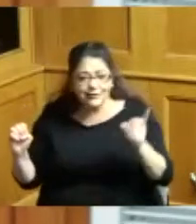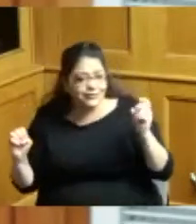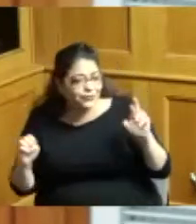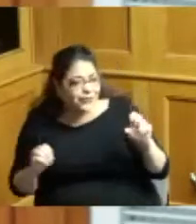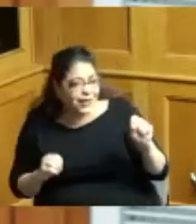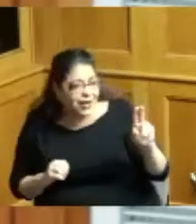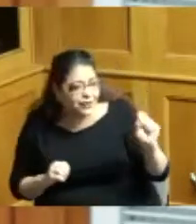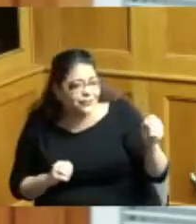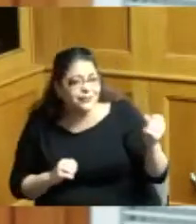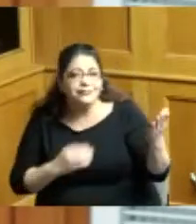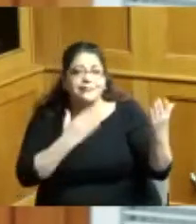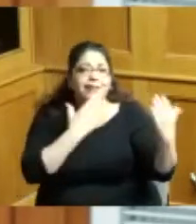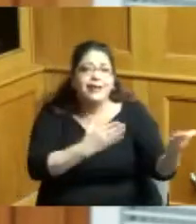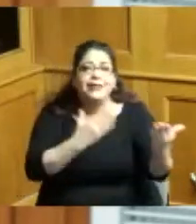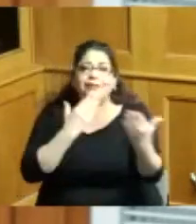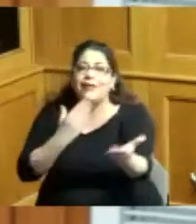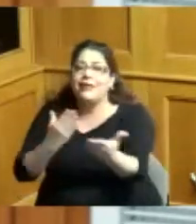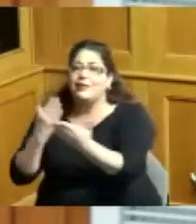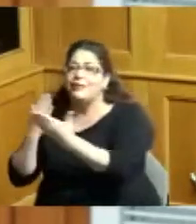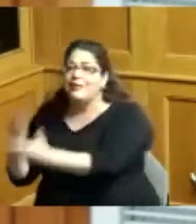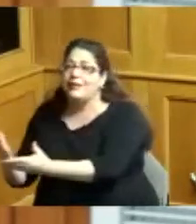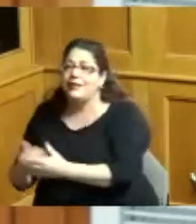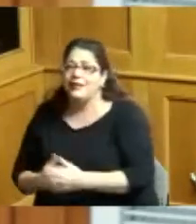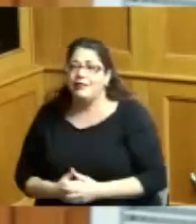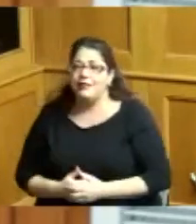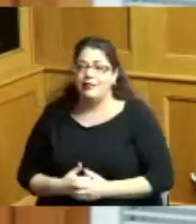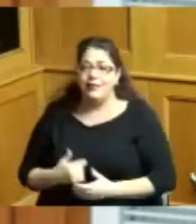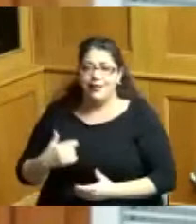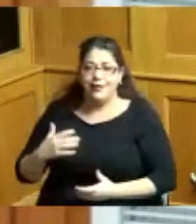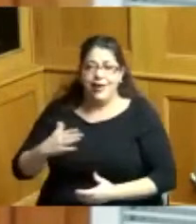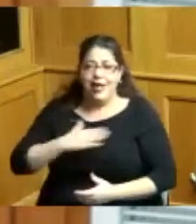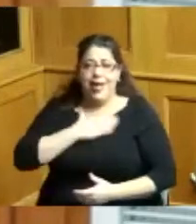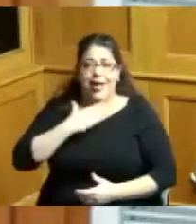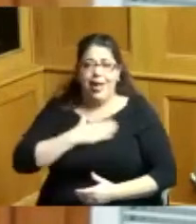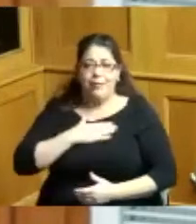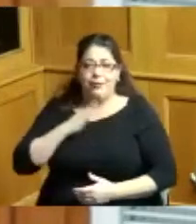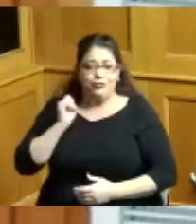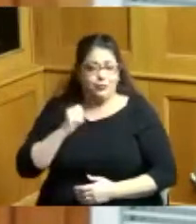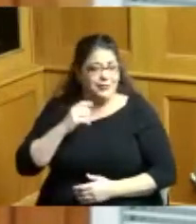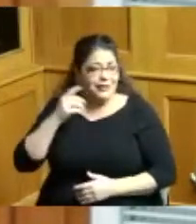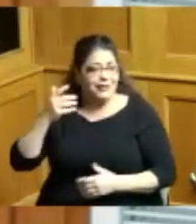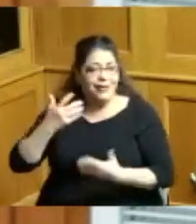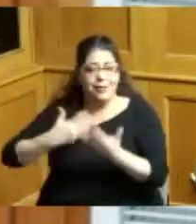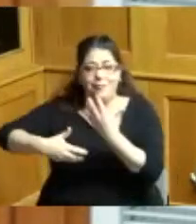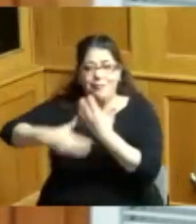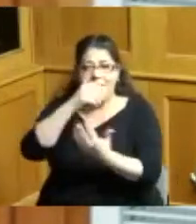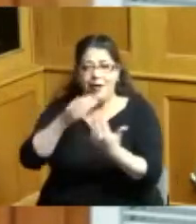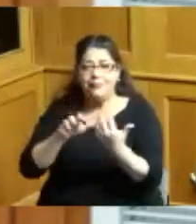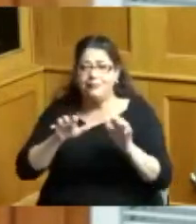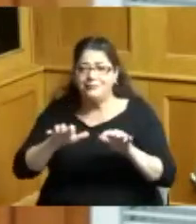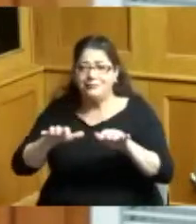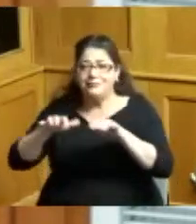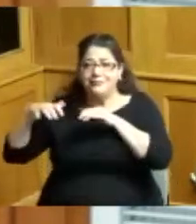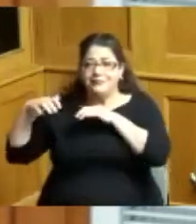I thank you I'm so glad to be among the number of these other fabulous people and I want to